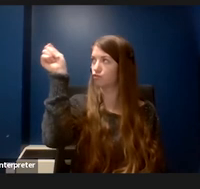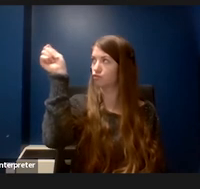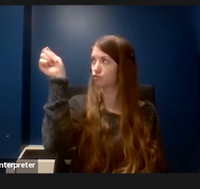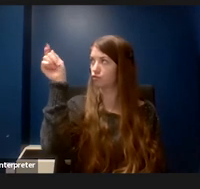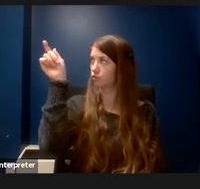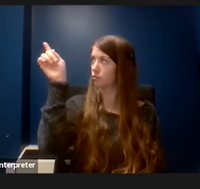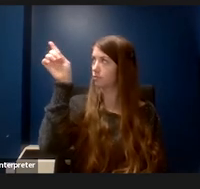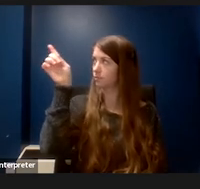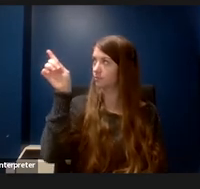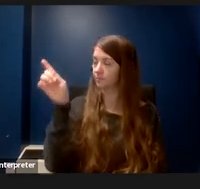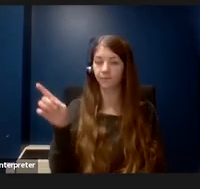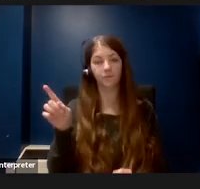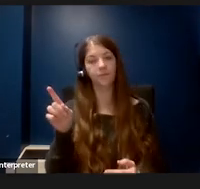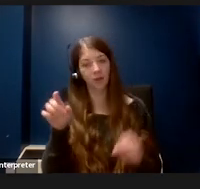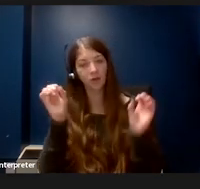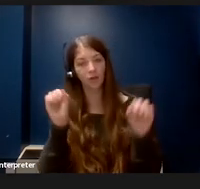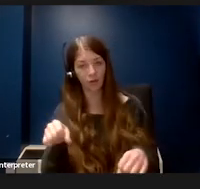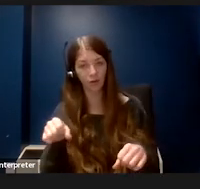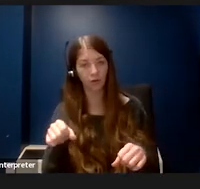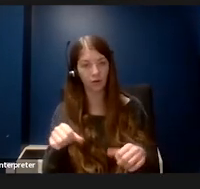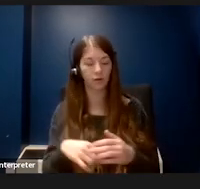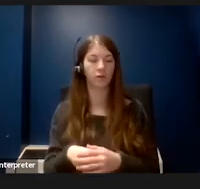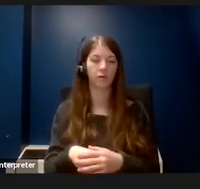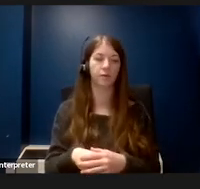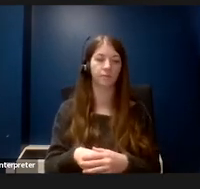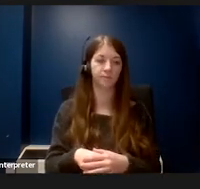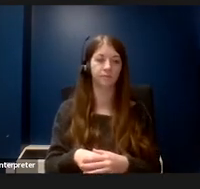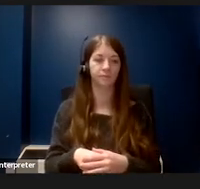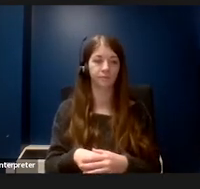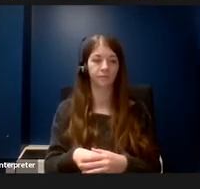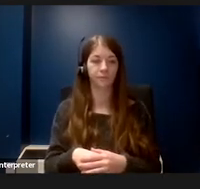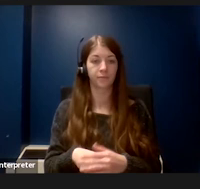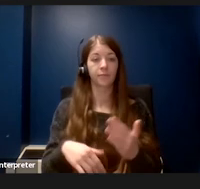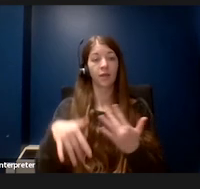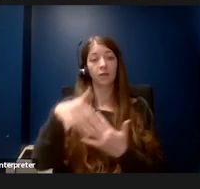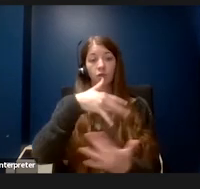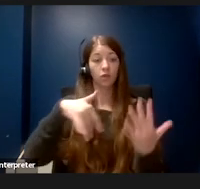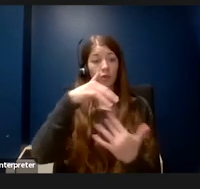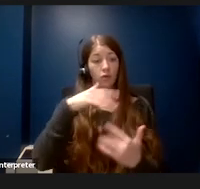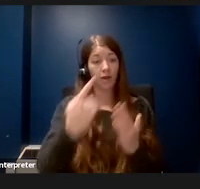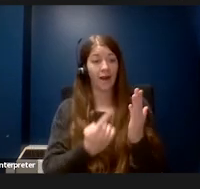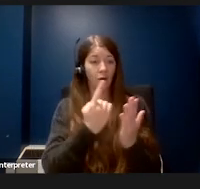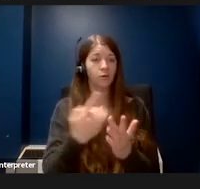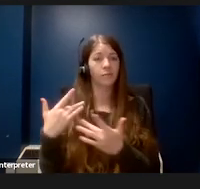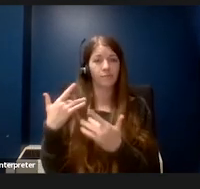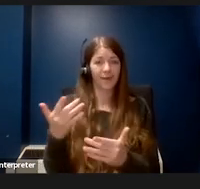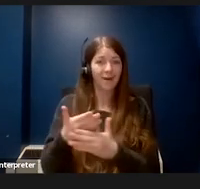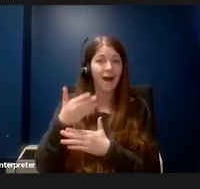Social hours were usually hosted after a poster session. If I could physically manage it,